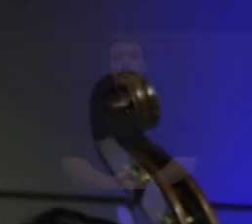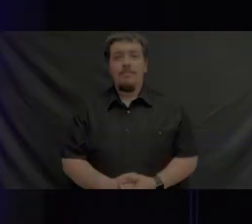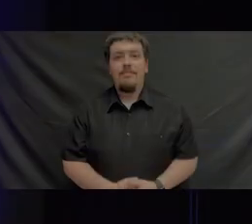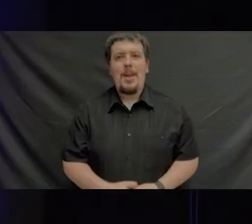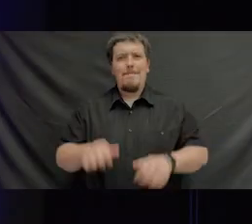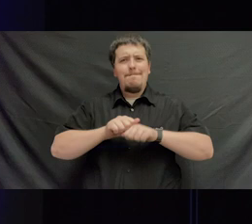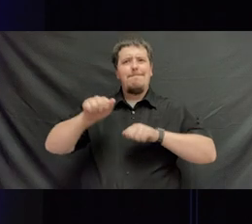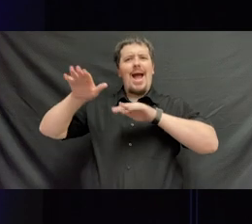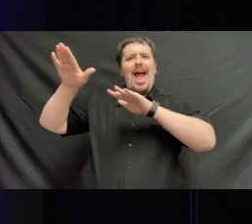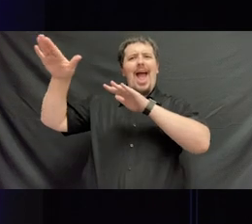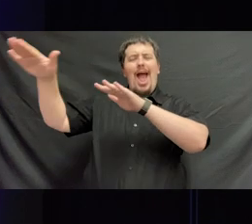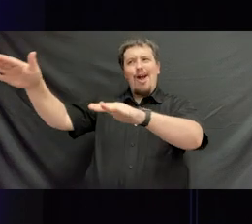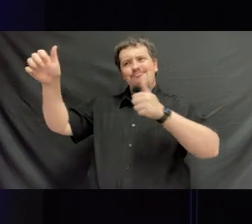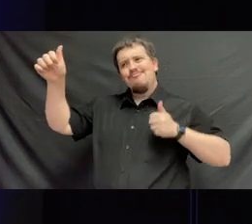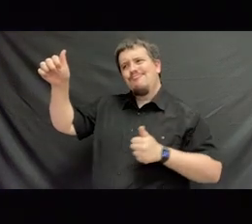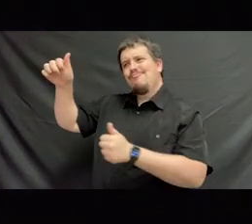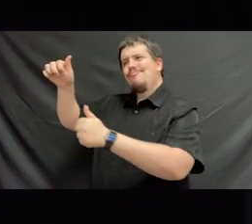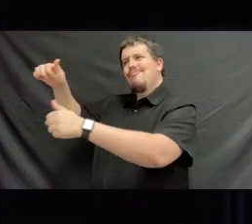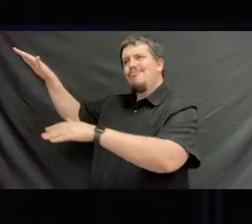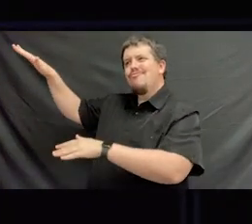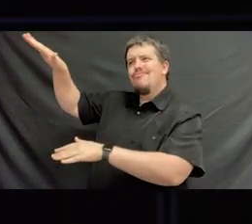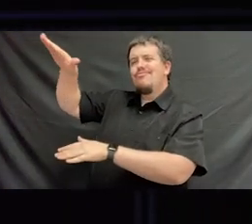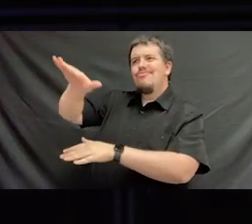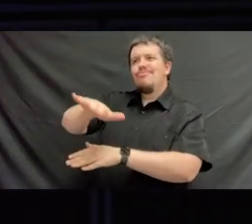In the shadow of the mountains